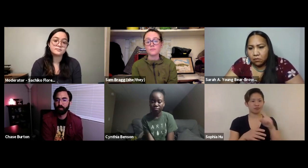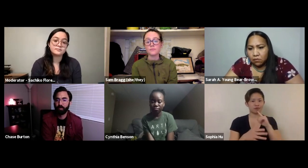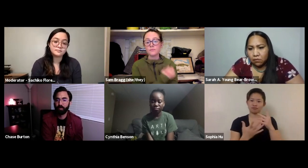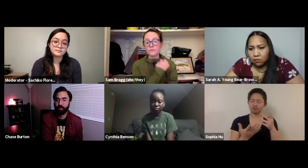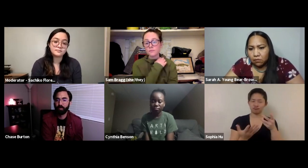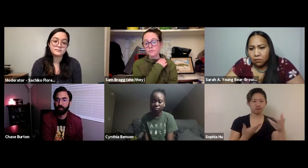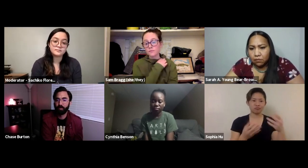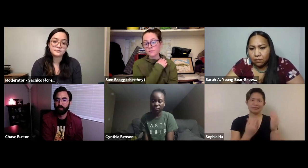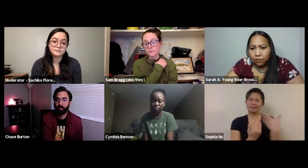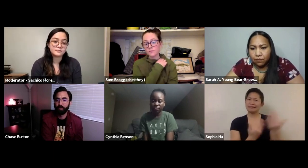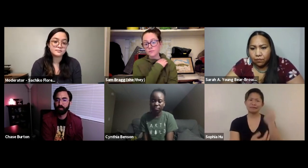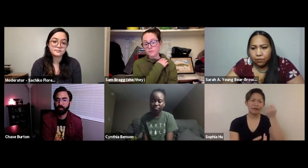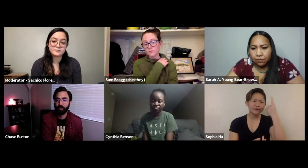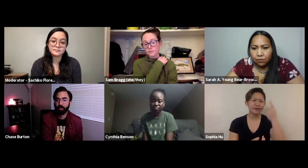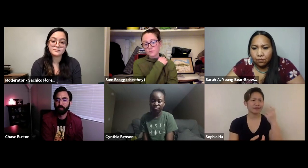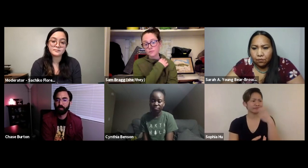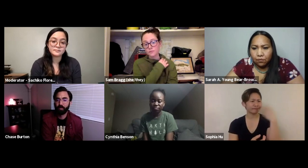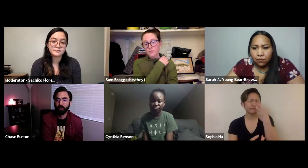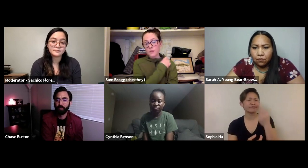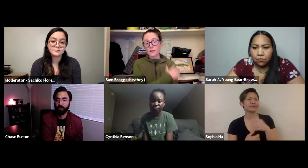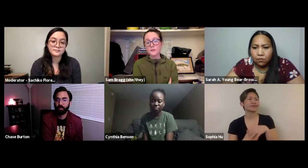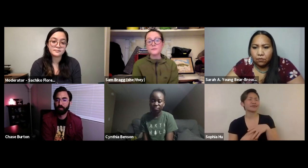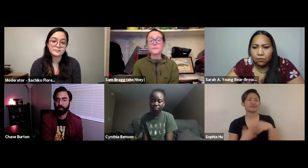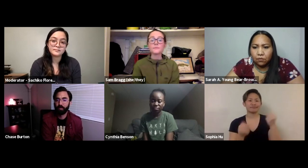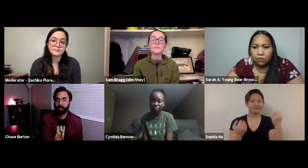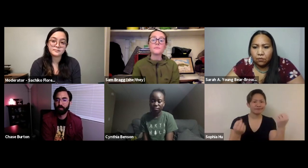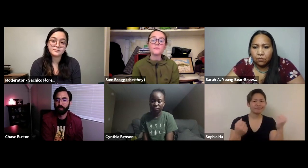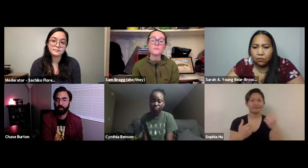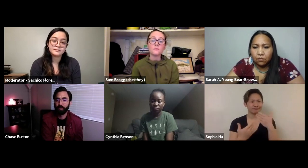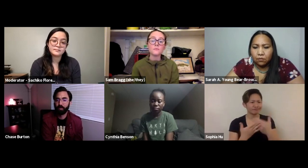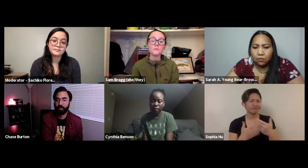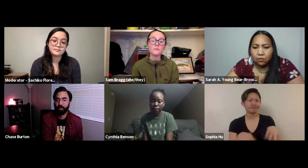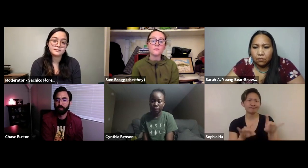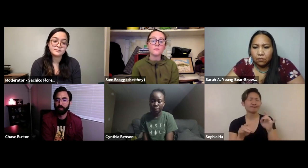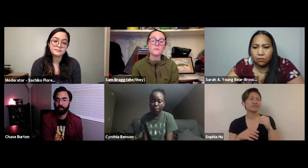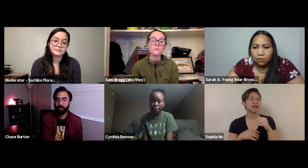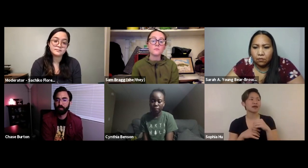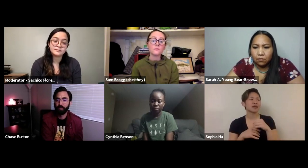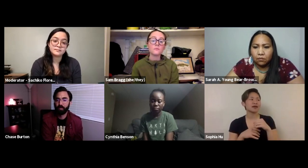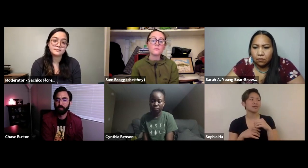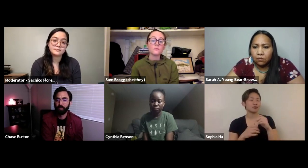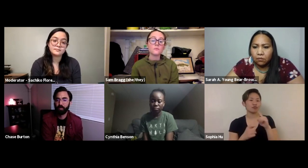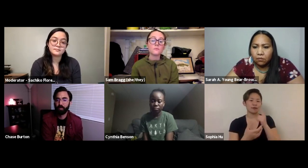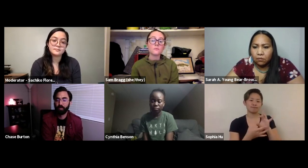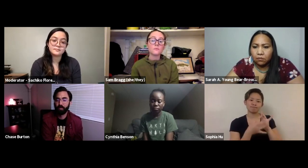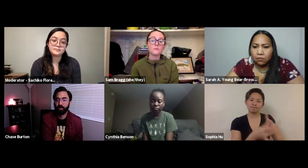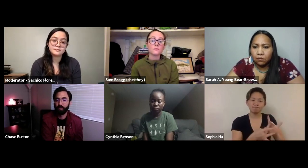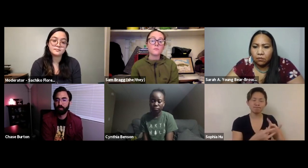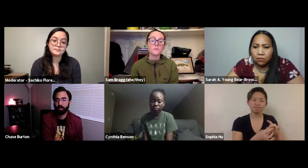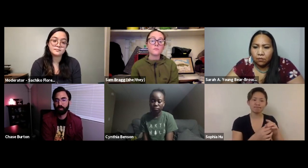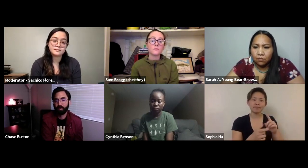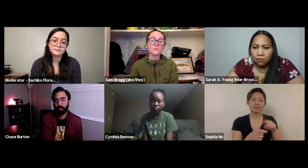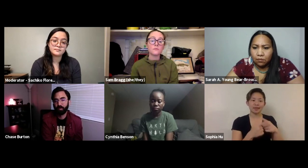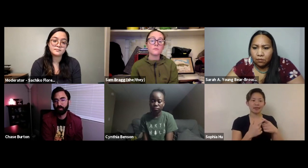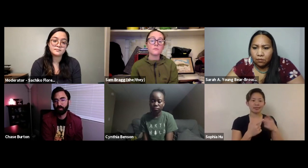me. They took some lessons and I can understand them quite well as far as lip reading so I